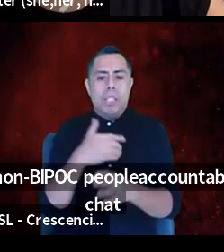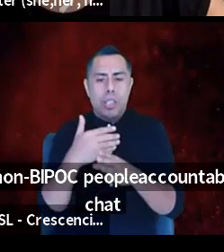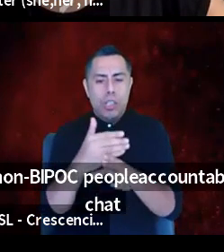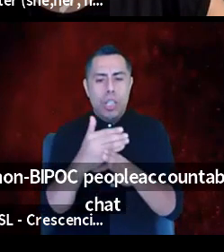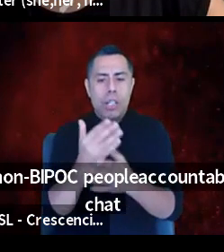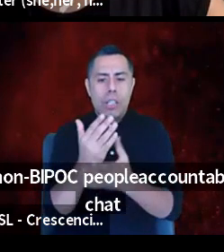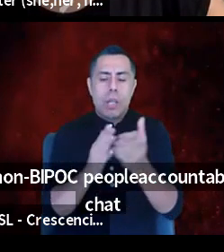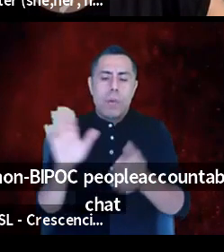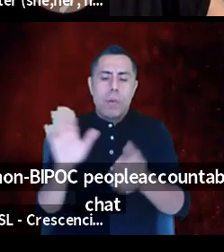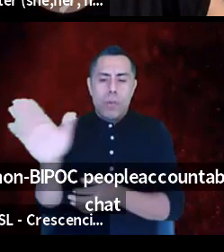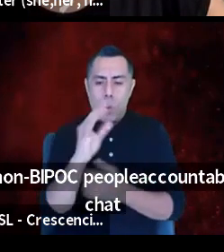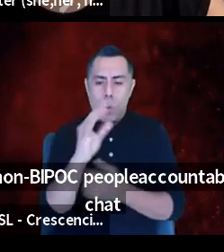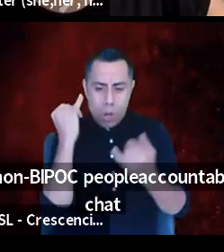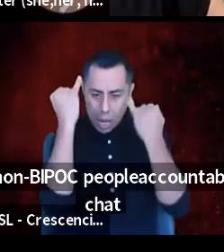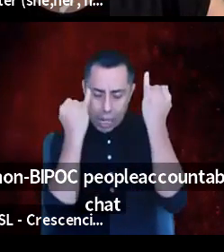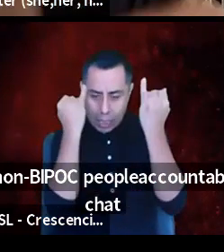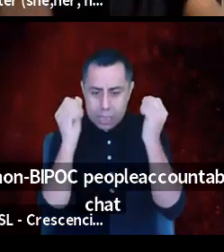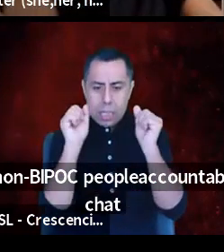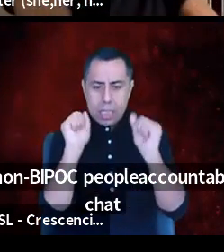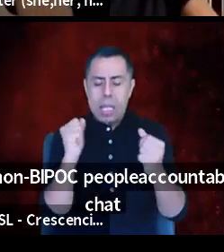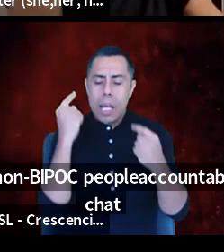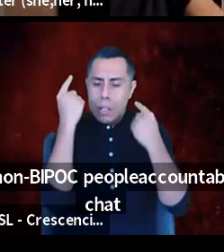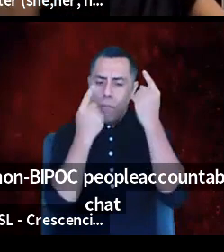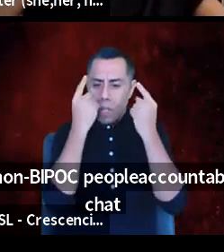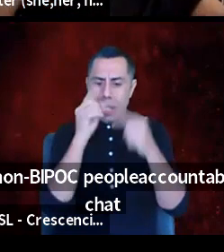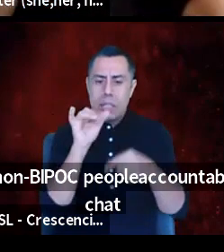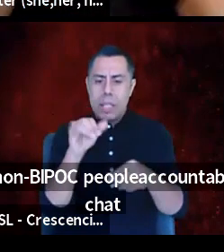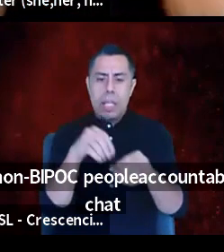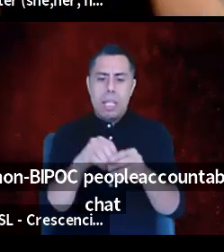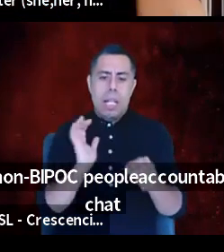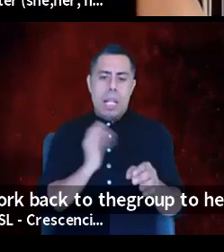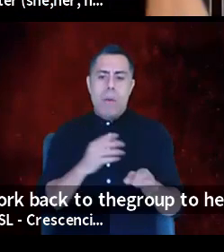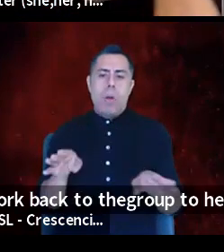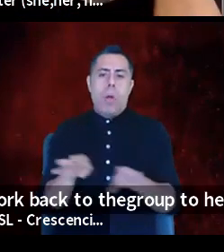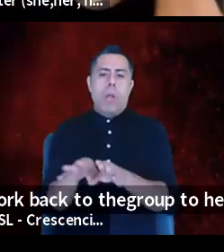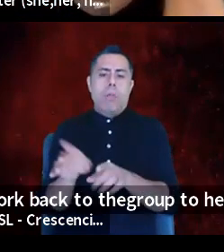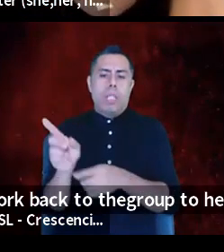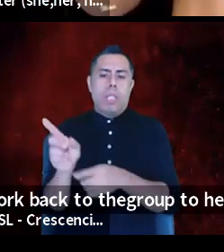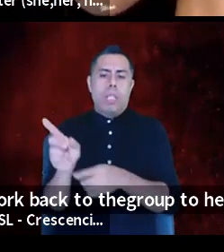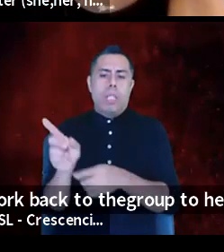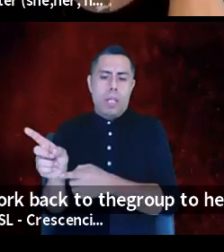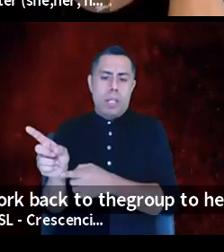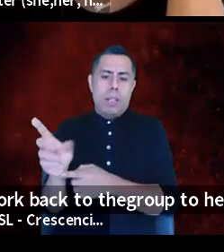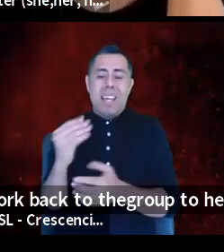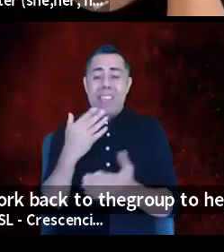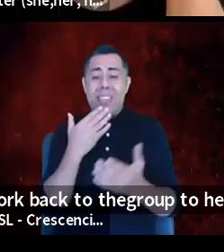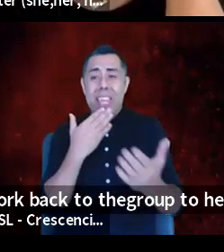some of your thoughts, and we can just reflect on that in the closing moment, and thank you.